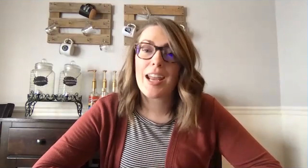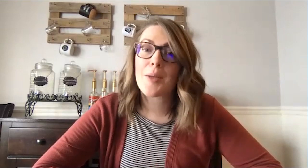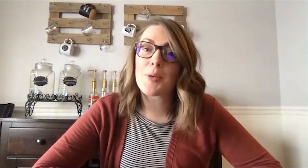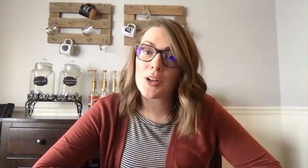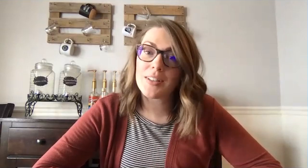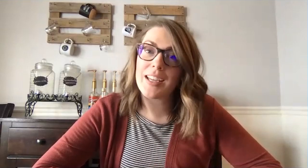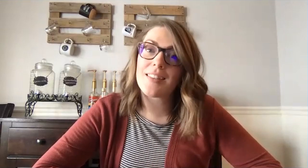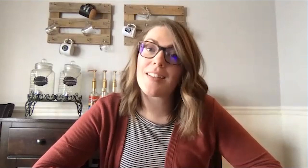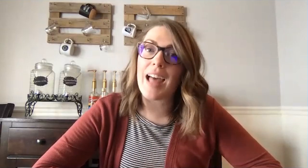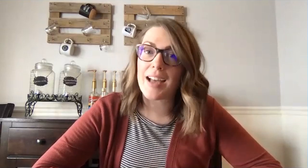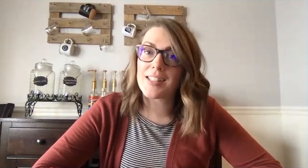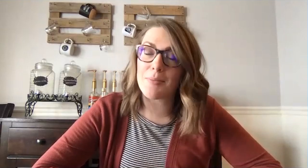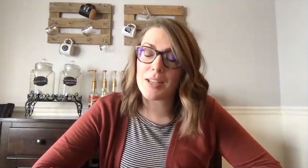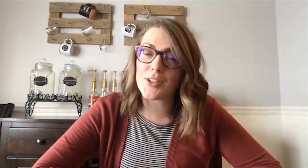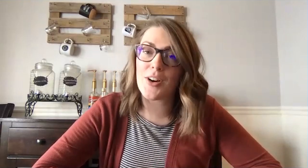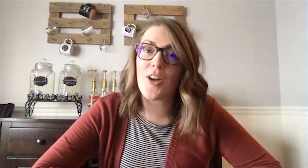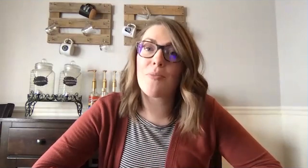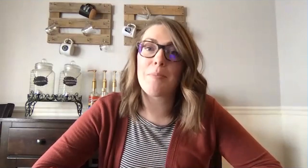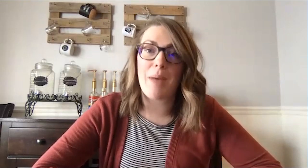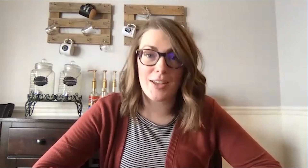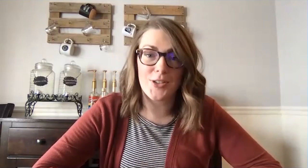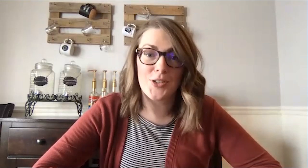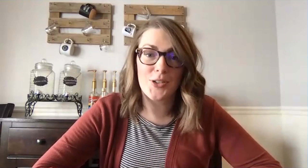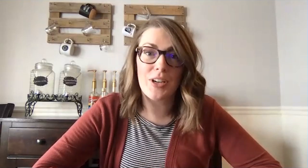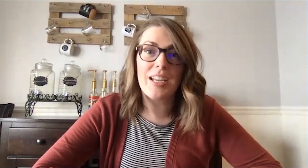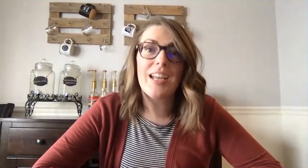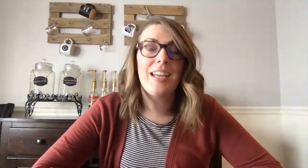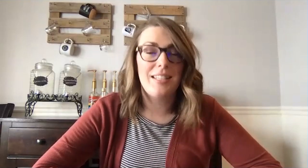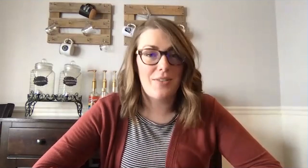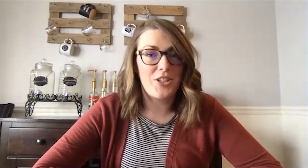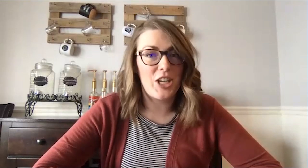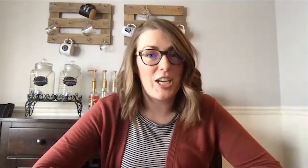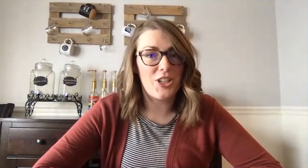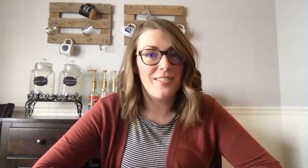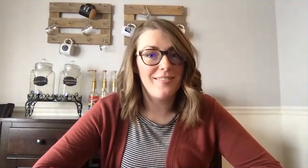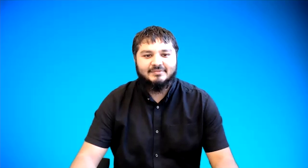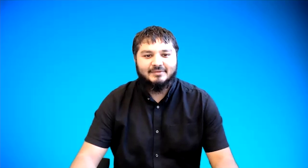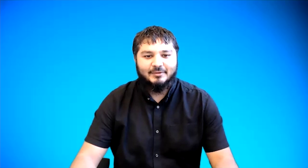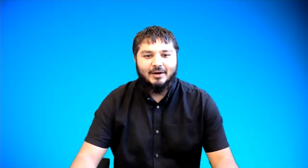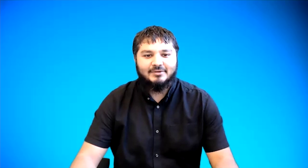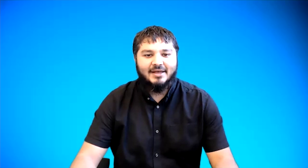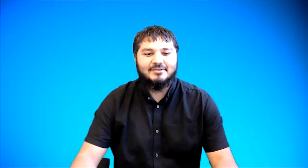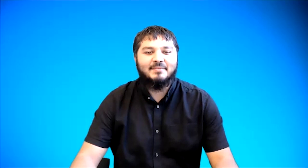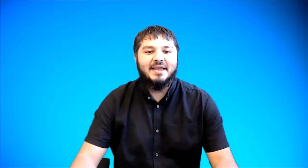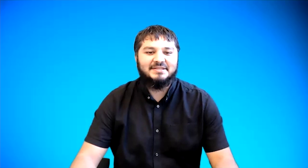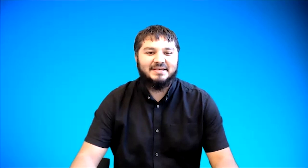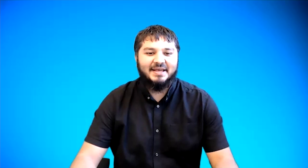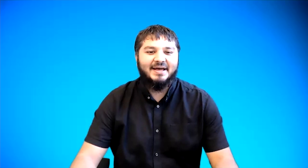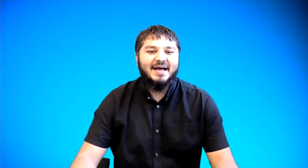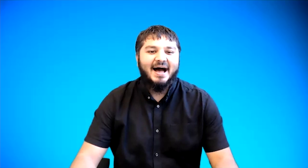am currently in the last semester of my master's degree in deaf education wow sounds amazing i